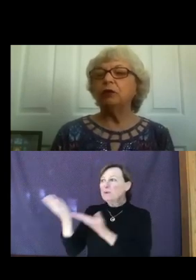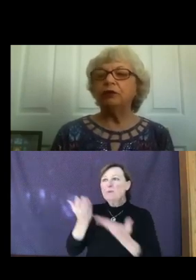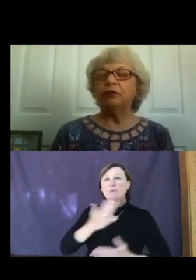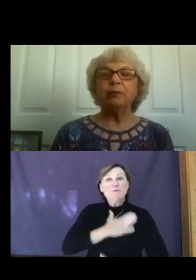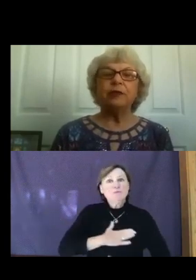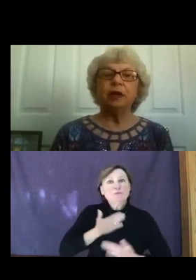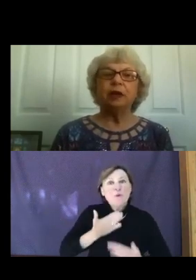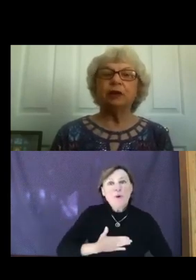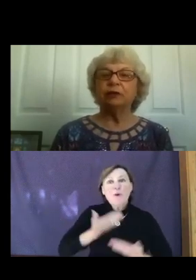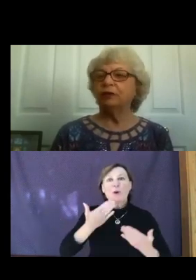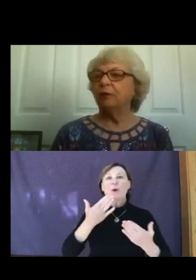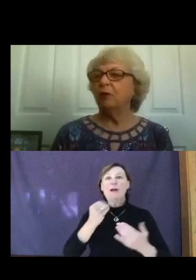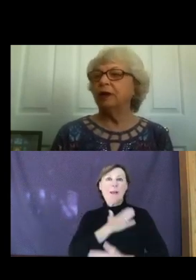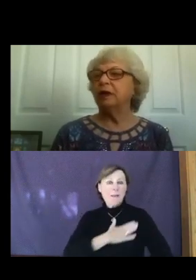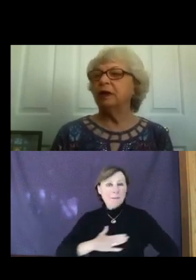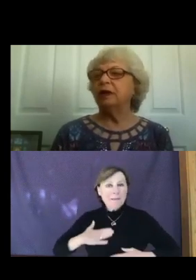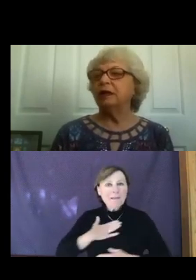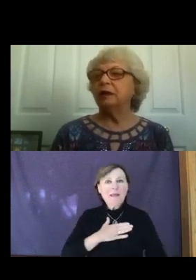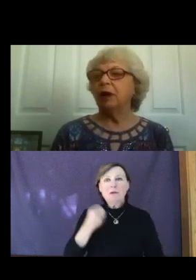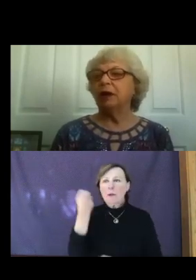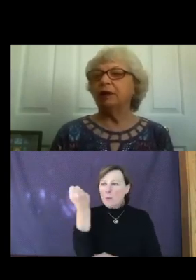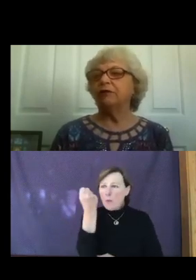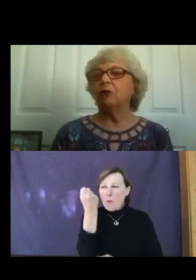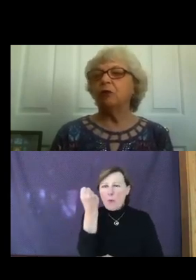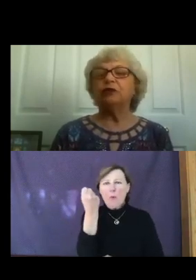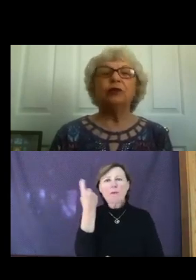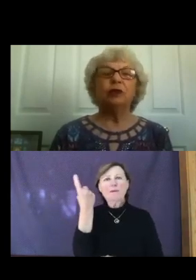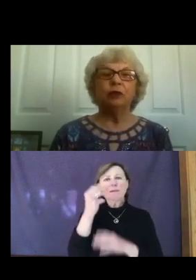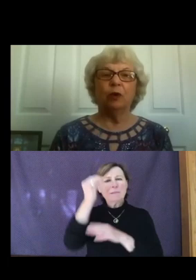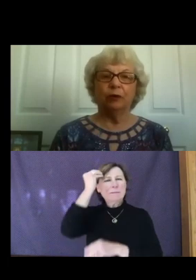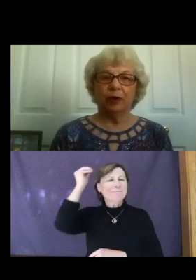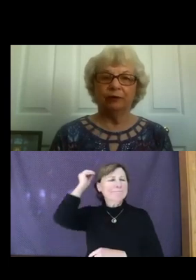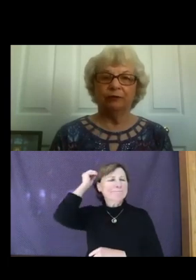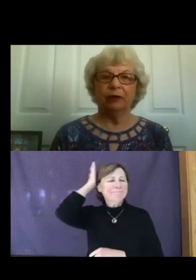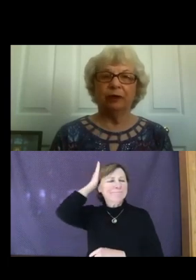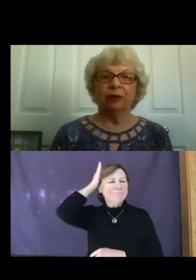something or someone in mind for which you are grateful.